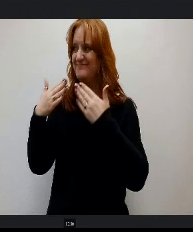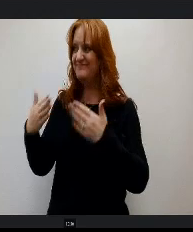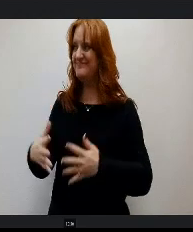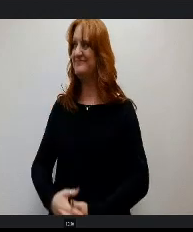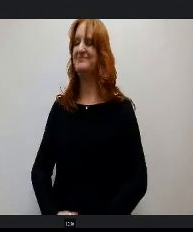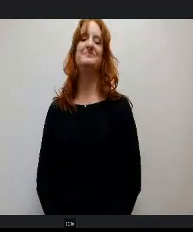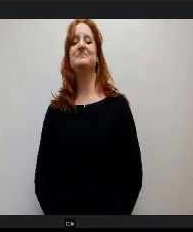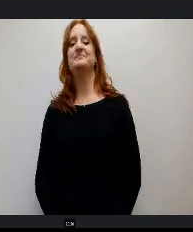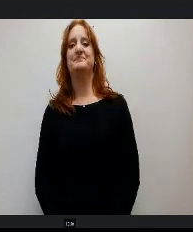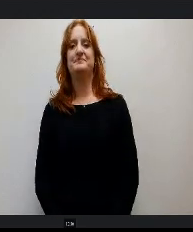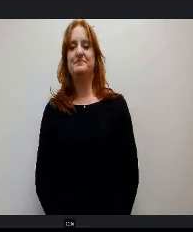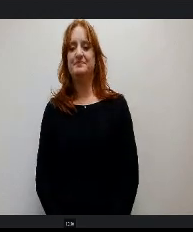Hi, sorry, Mrs. Chair.